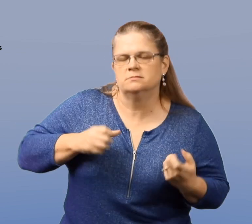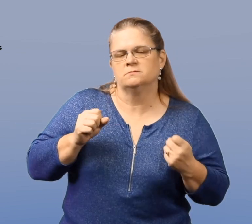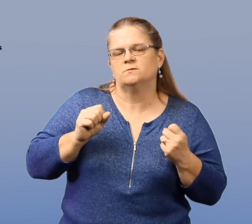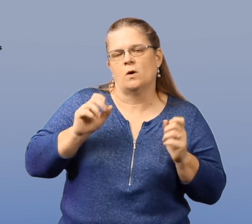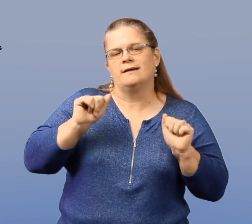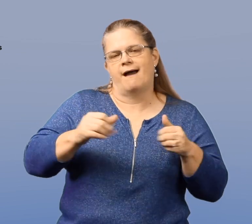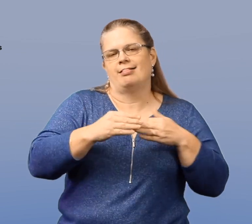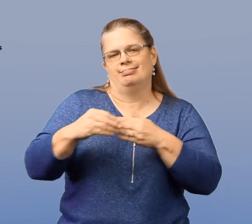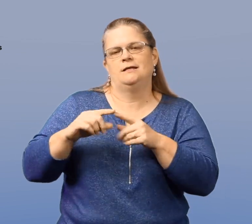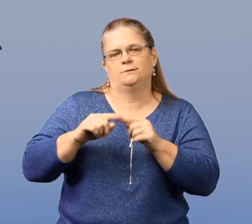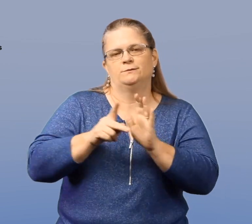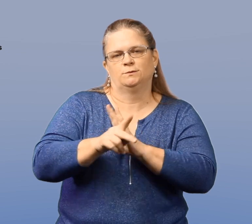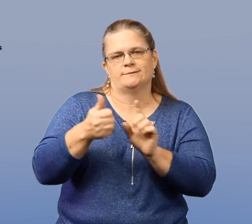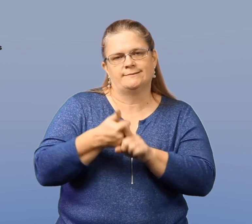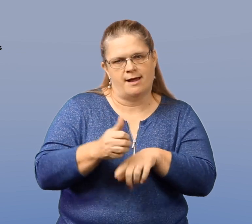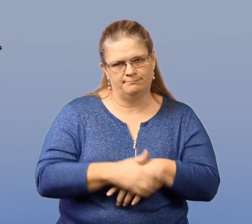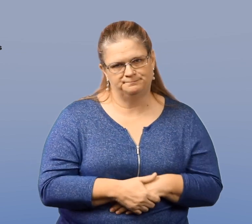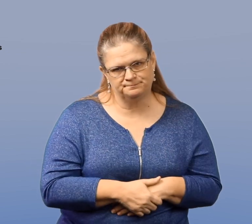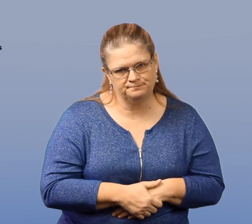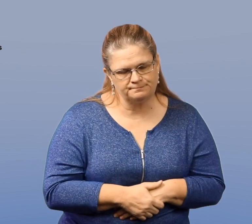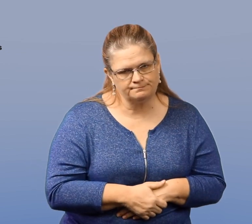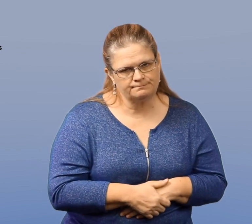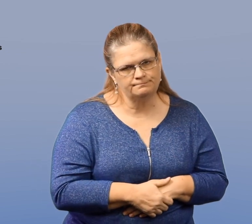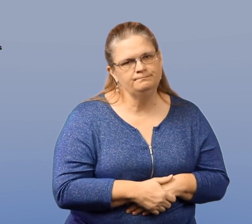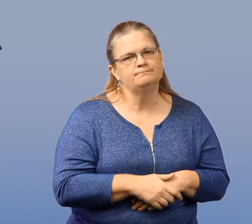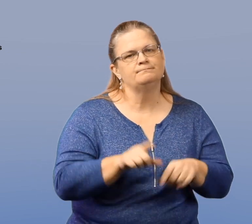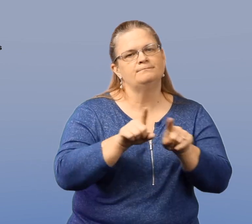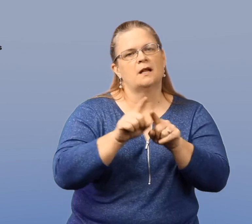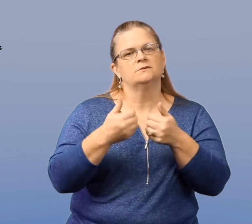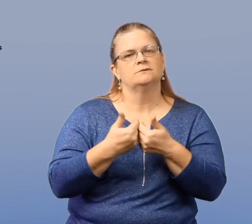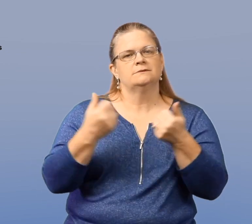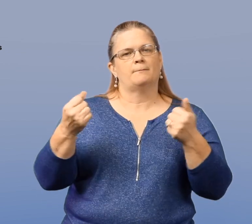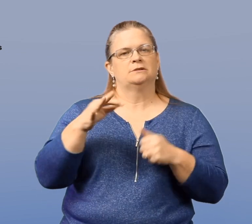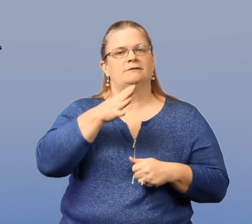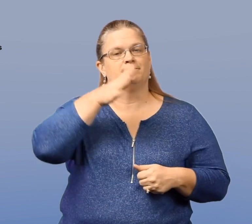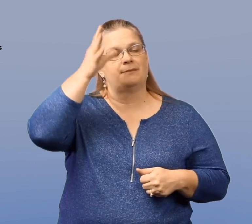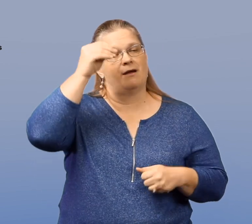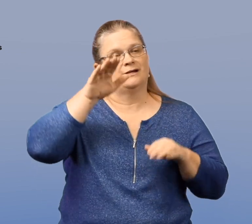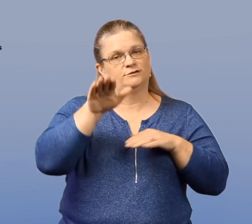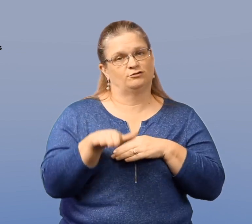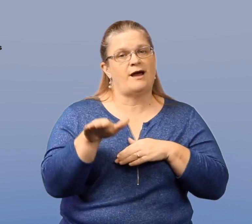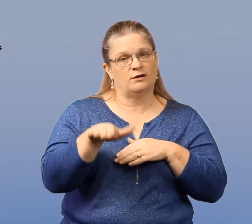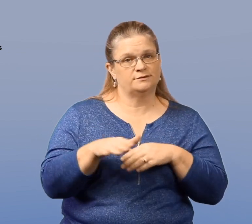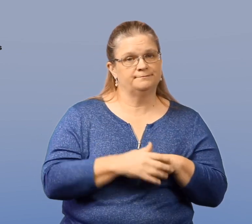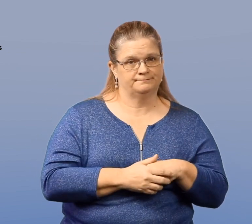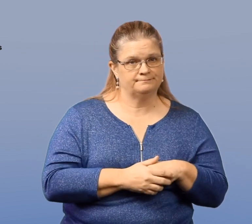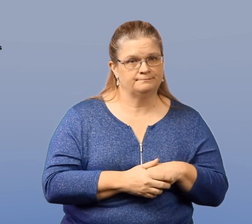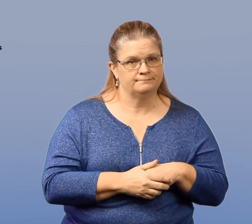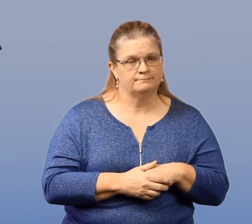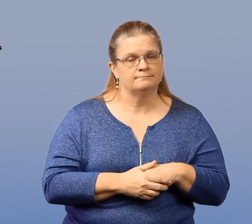and those struggles can lead to suicide. Other risk factors include separation of a parent and child,